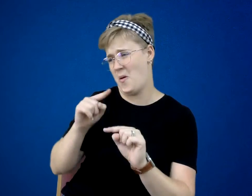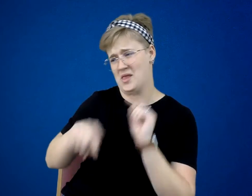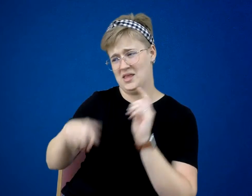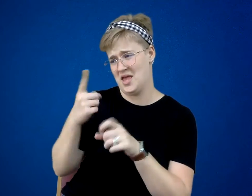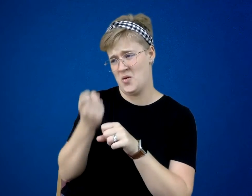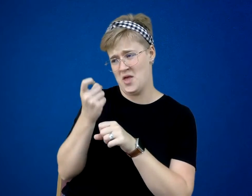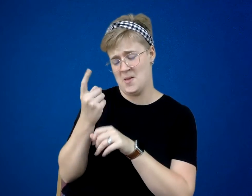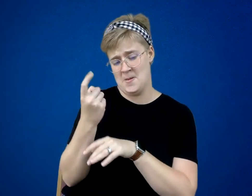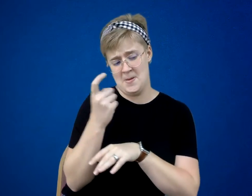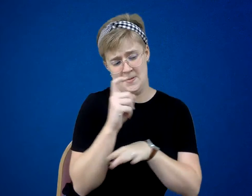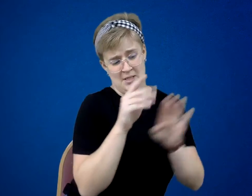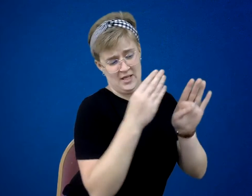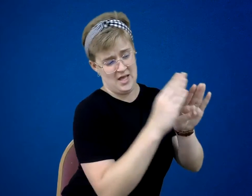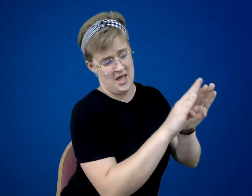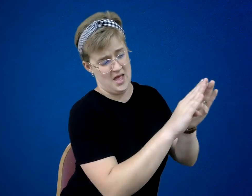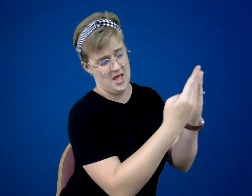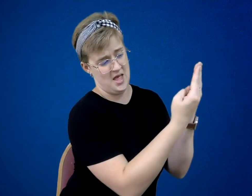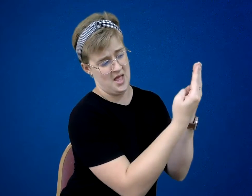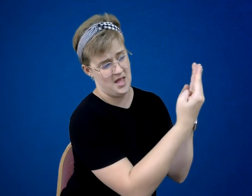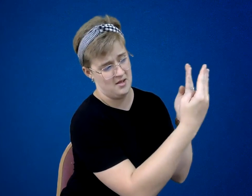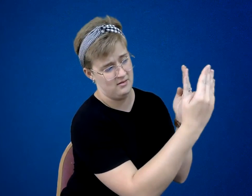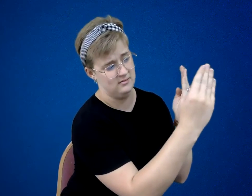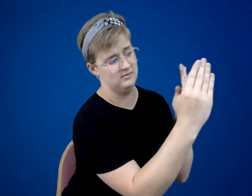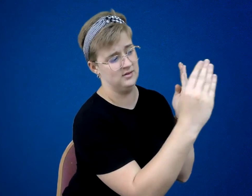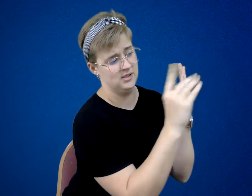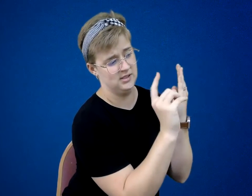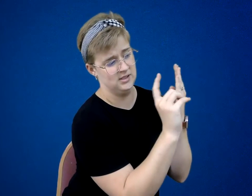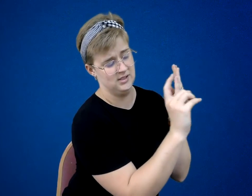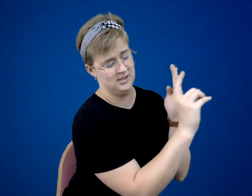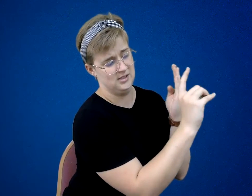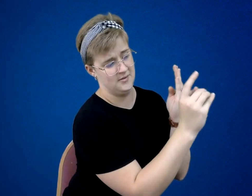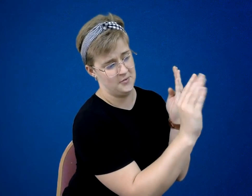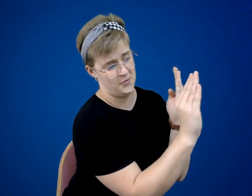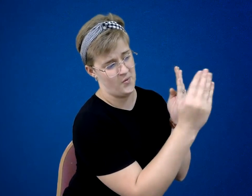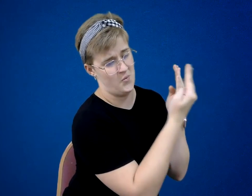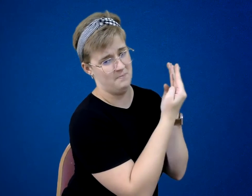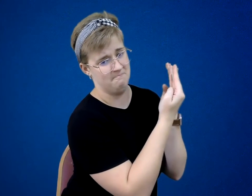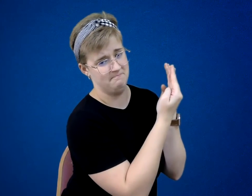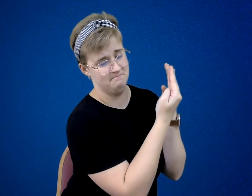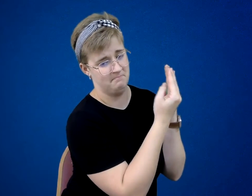Then he pushed open the barn door and left, closing the door behind him.